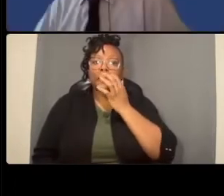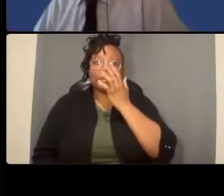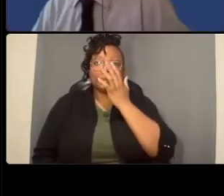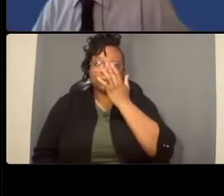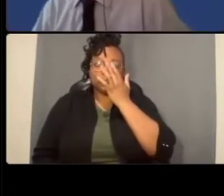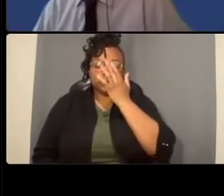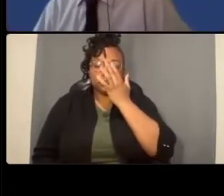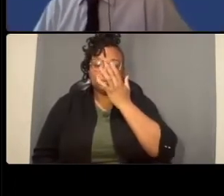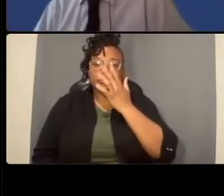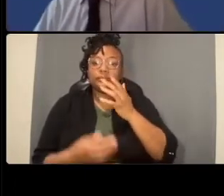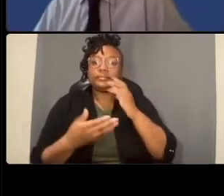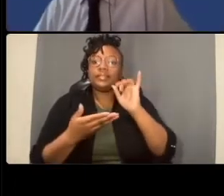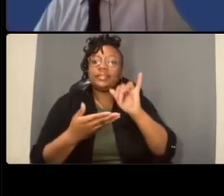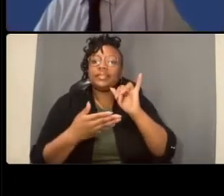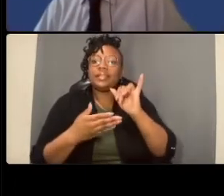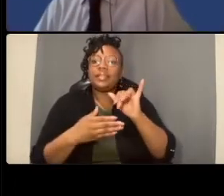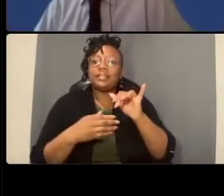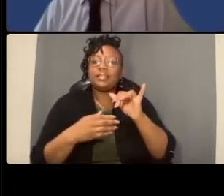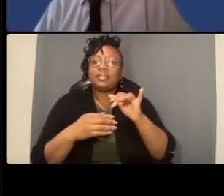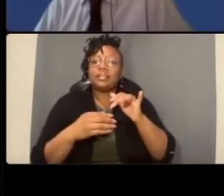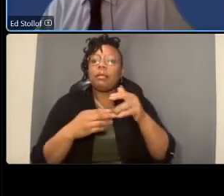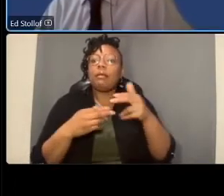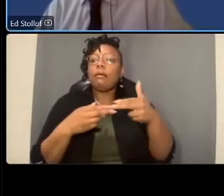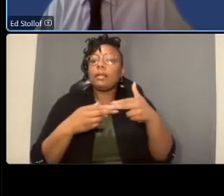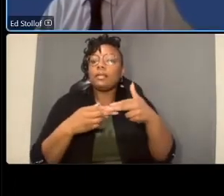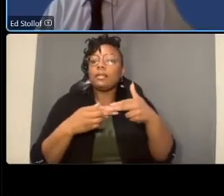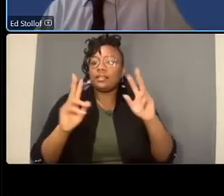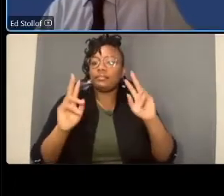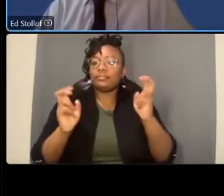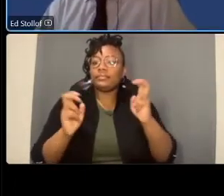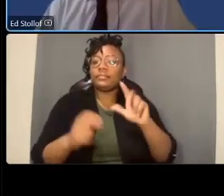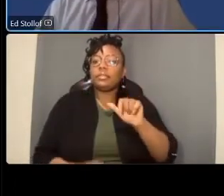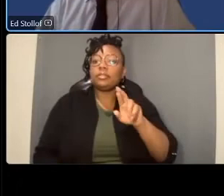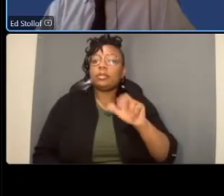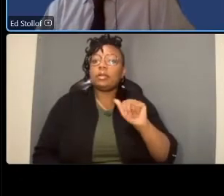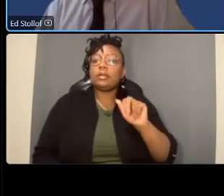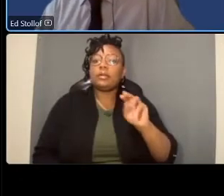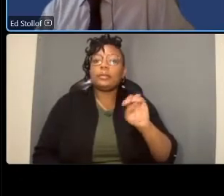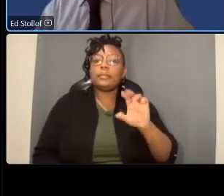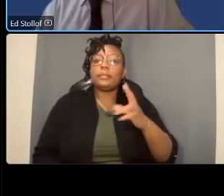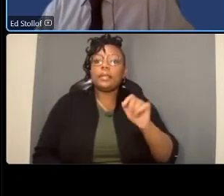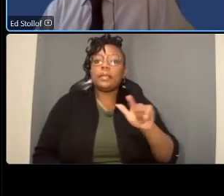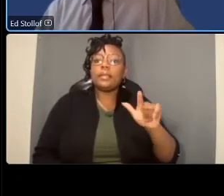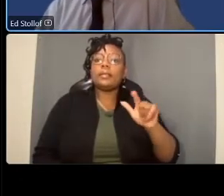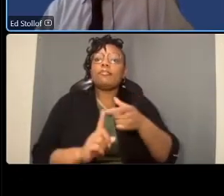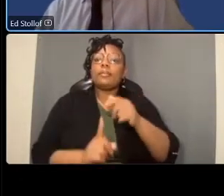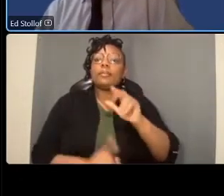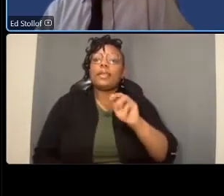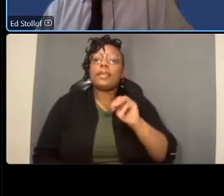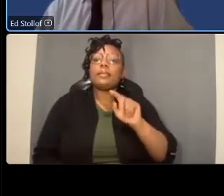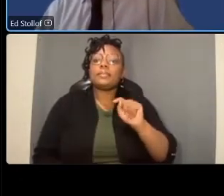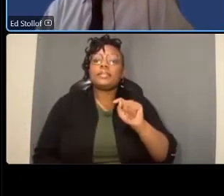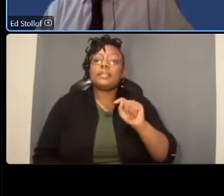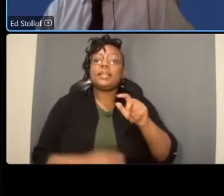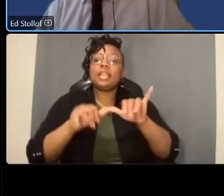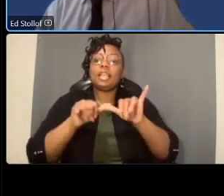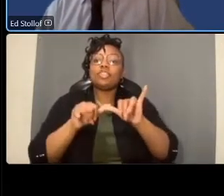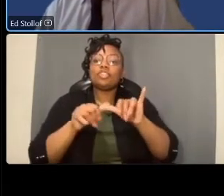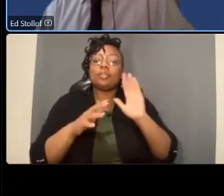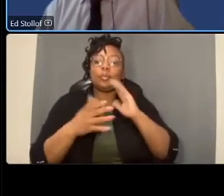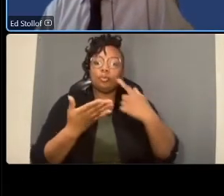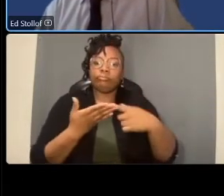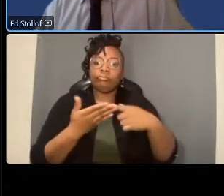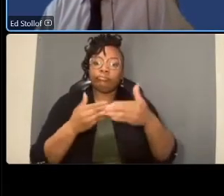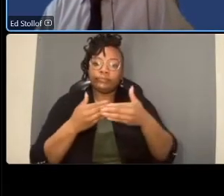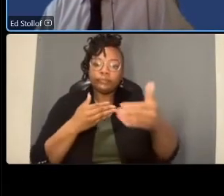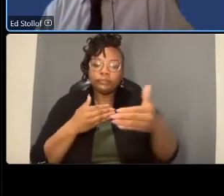slide laura maheel from amt engineering will take over now and laura will go through 11 maps and